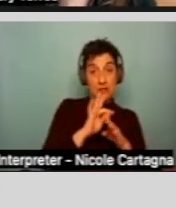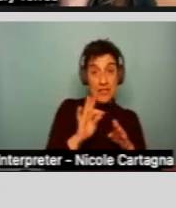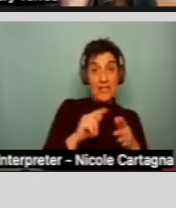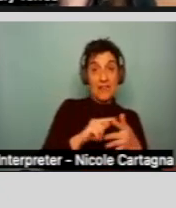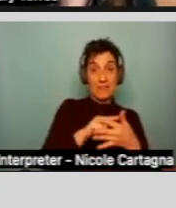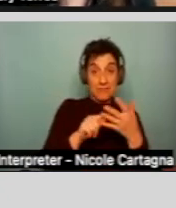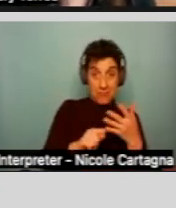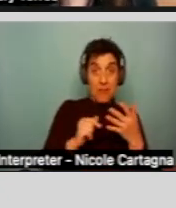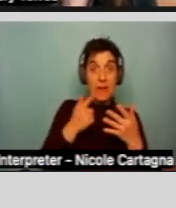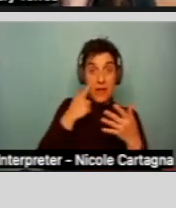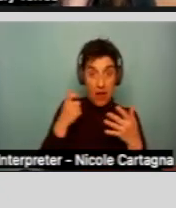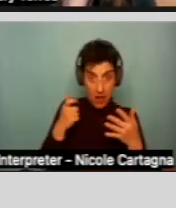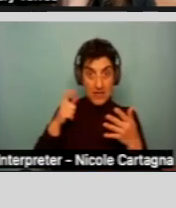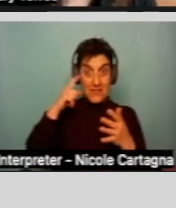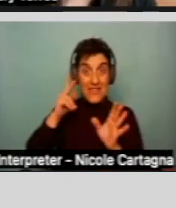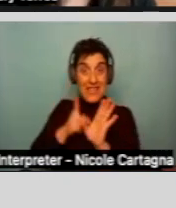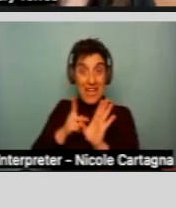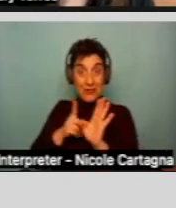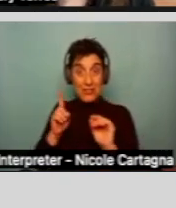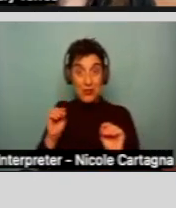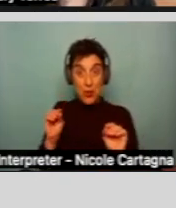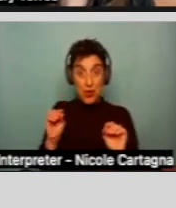a psychiatric disorder is not eligible.